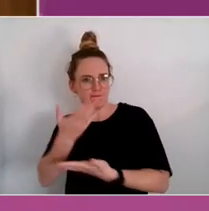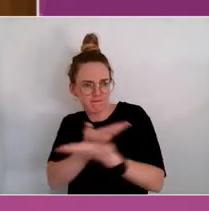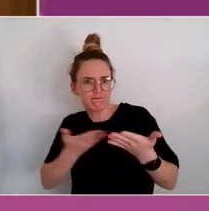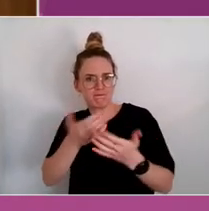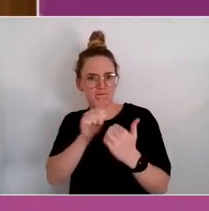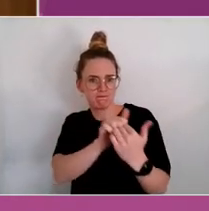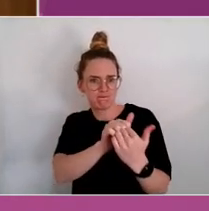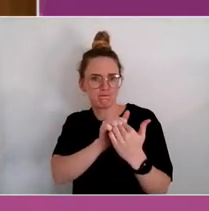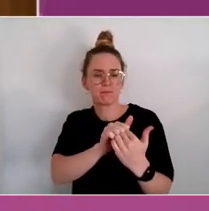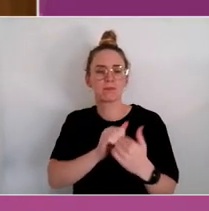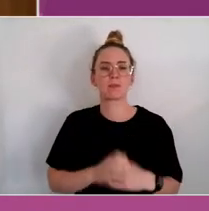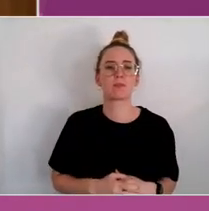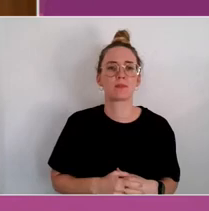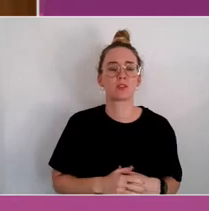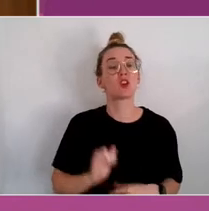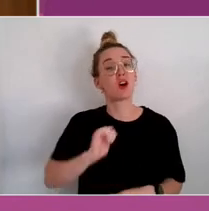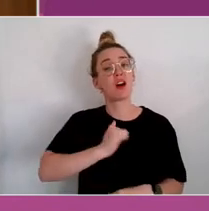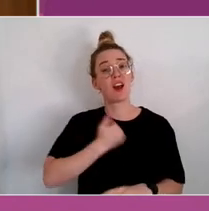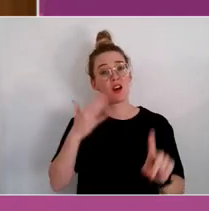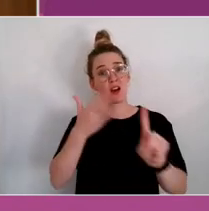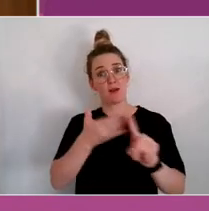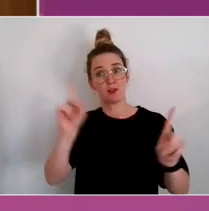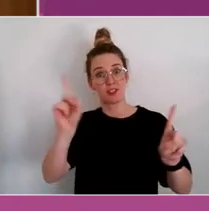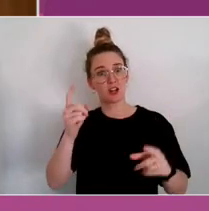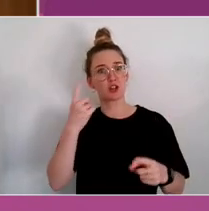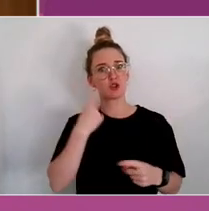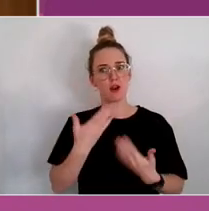So while the purpose of today was the open up the conversation to everyone who has an